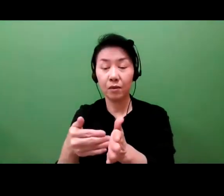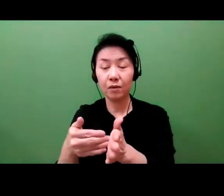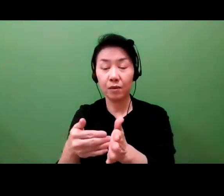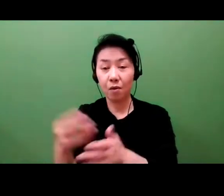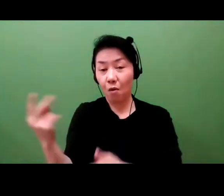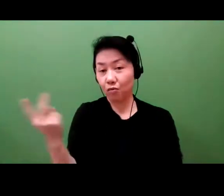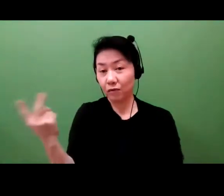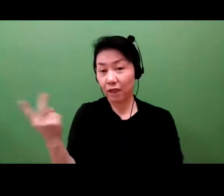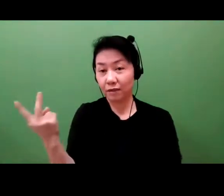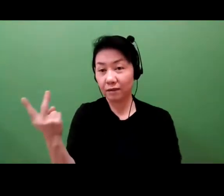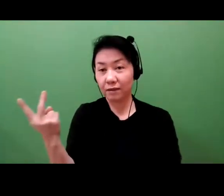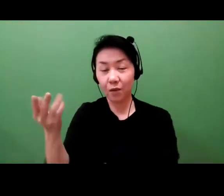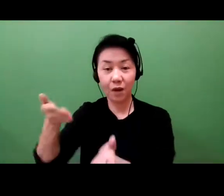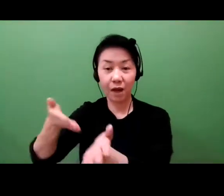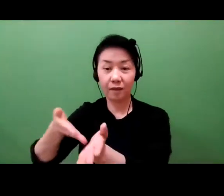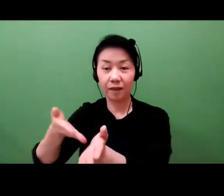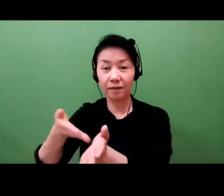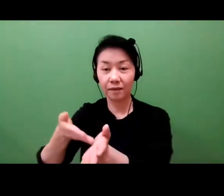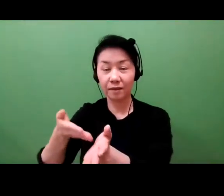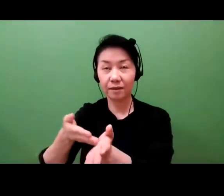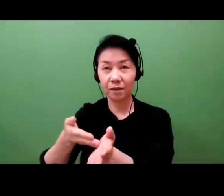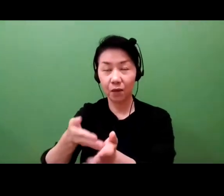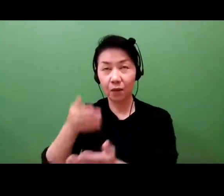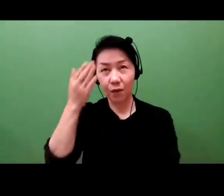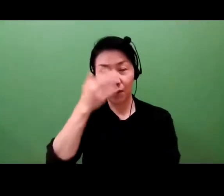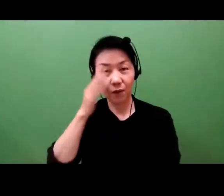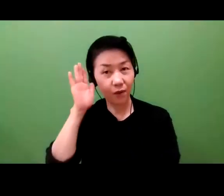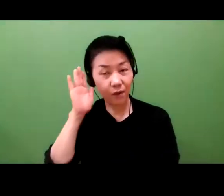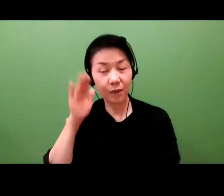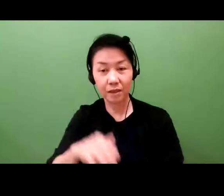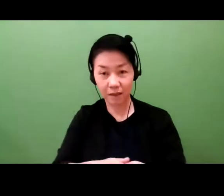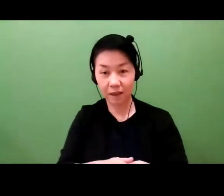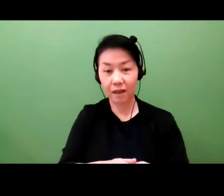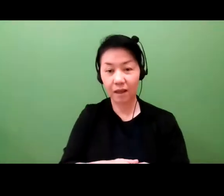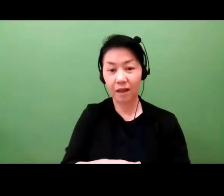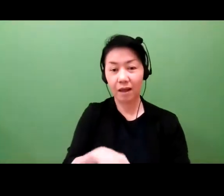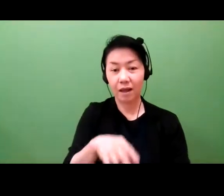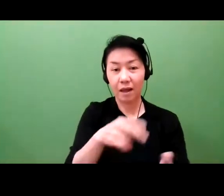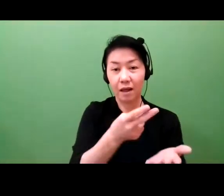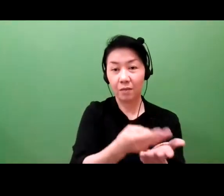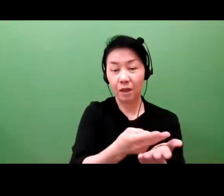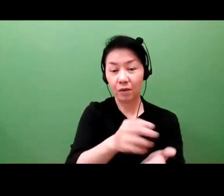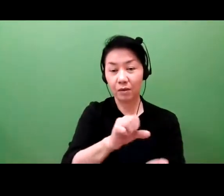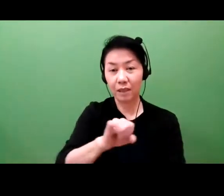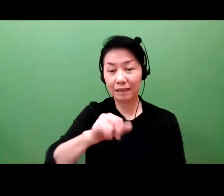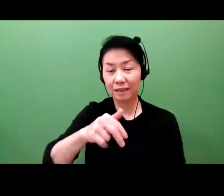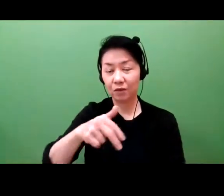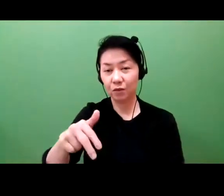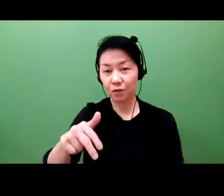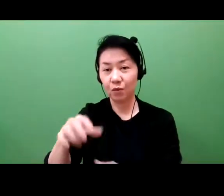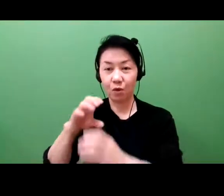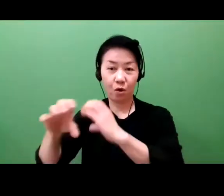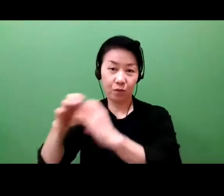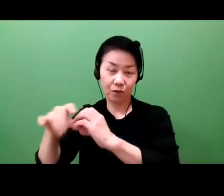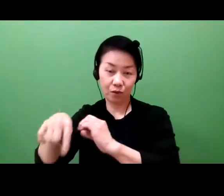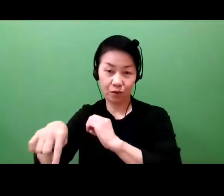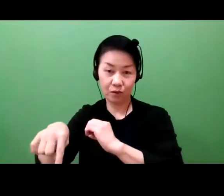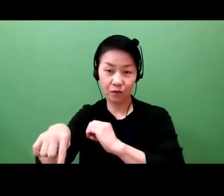as well, because he's right that normally, we talk about just bench, laboratory research bench, to bedside.